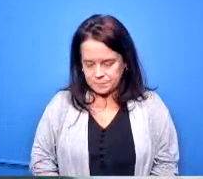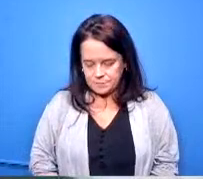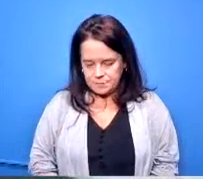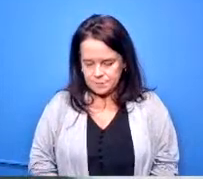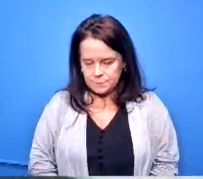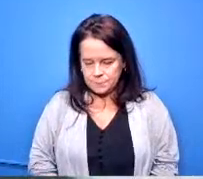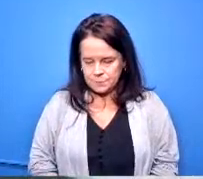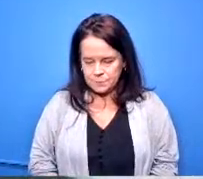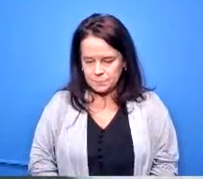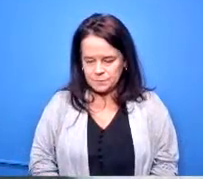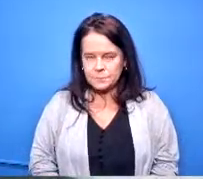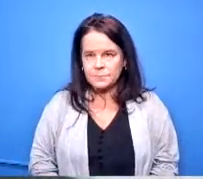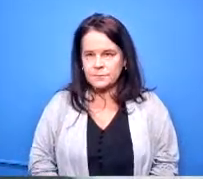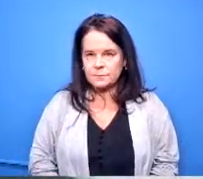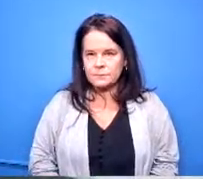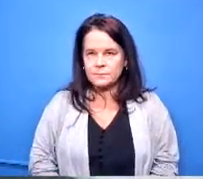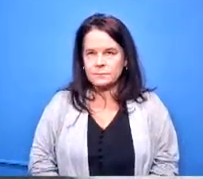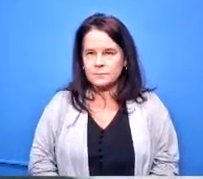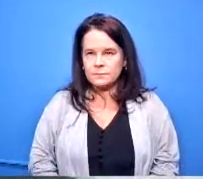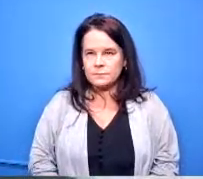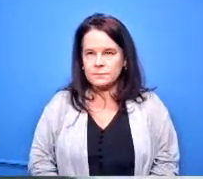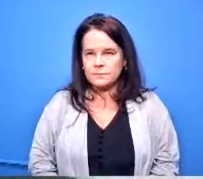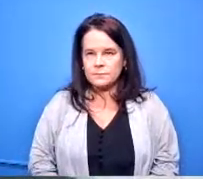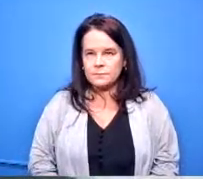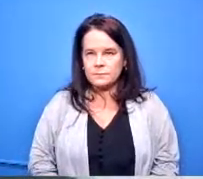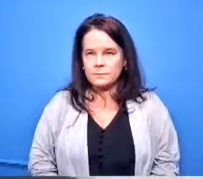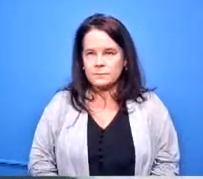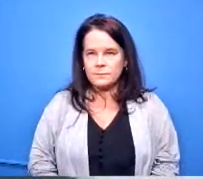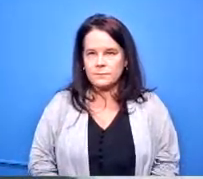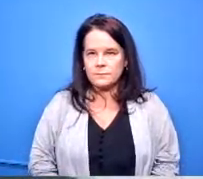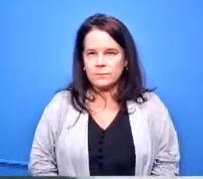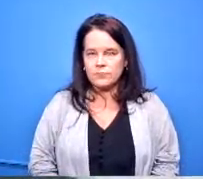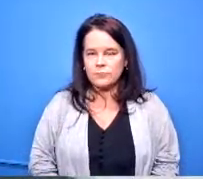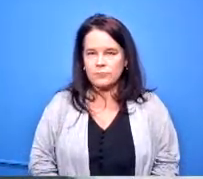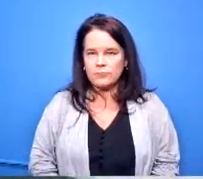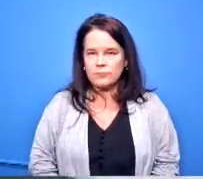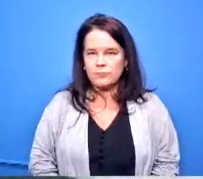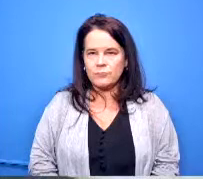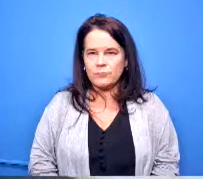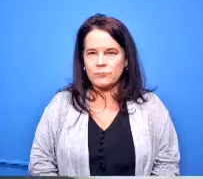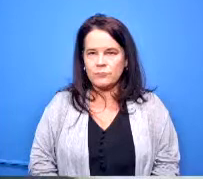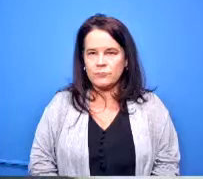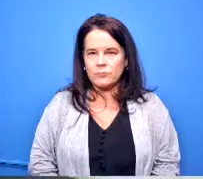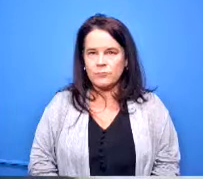question how many it take and then what is it what does it take for the teacher to get the license